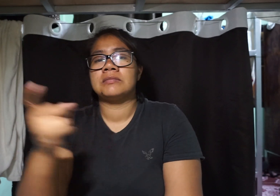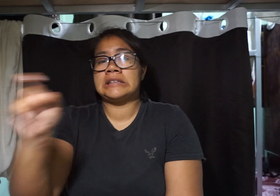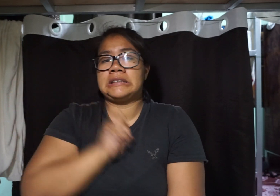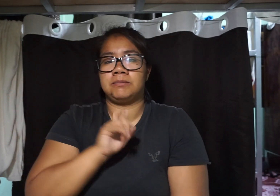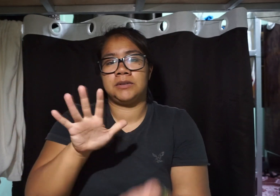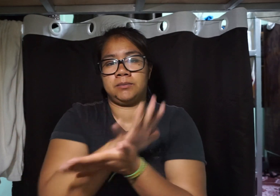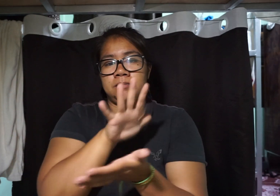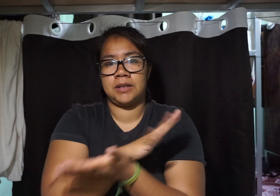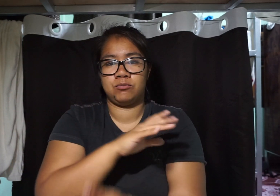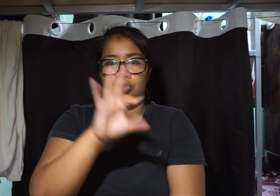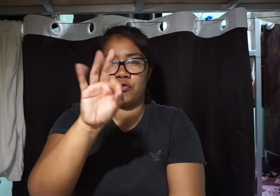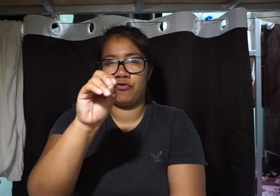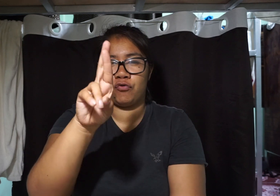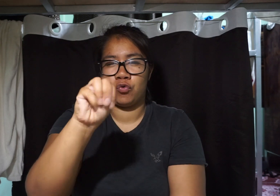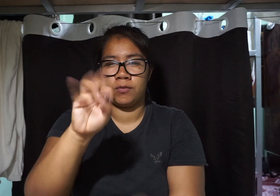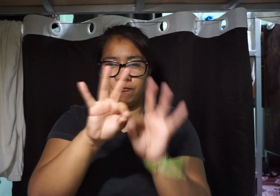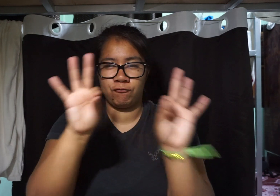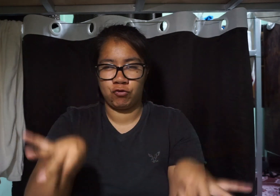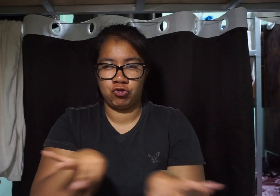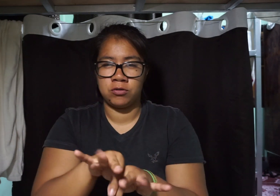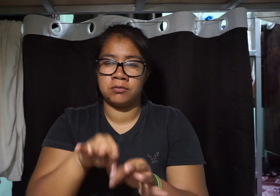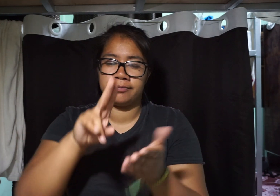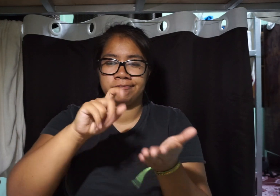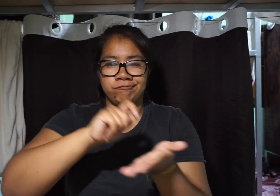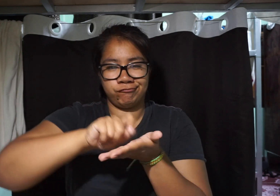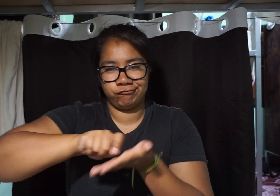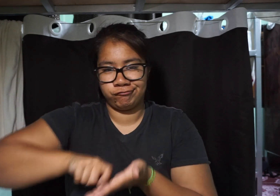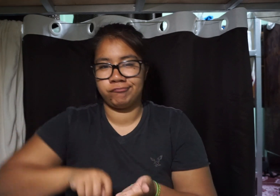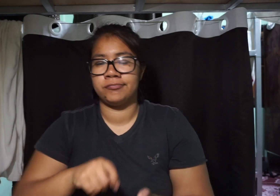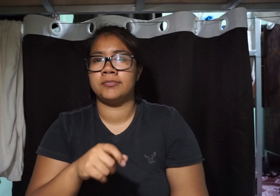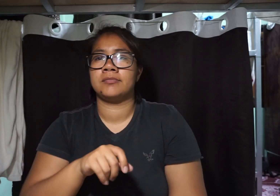Then they gave me immigration forms to fill out